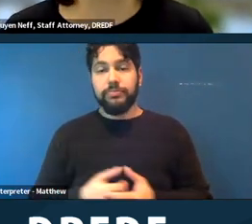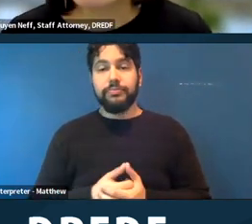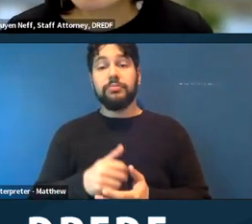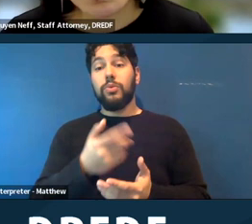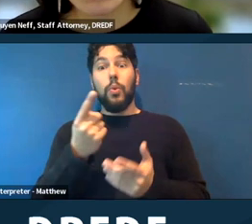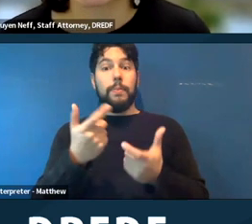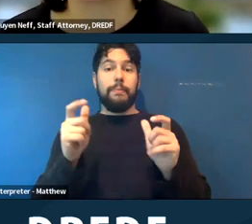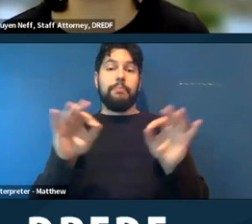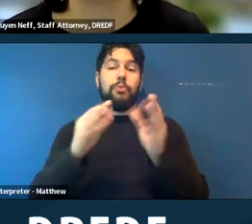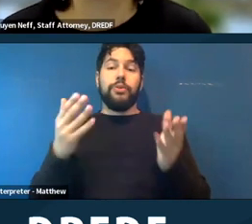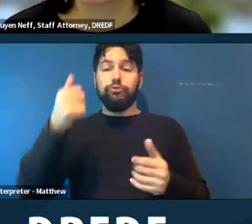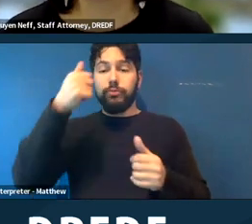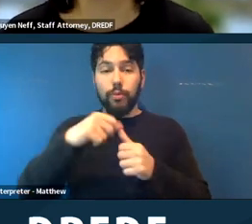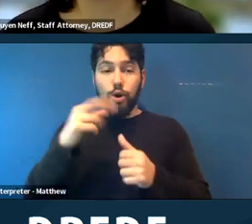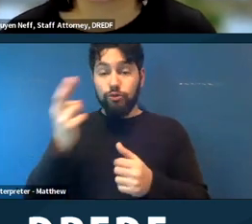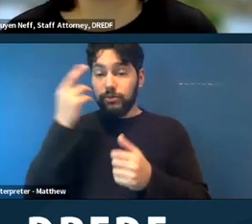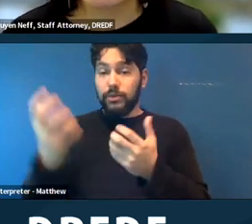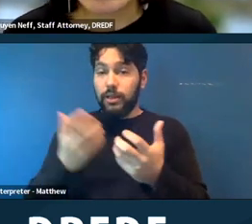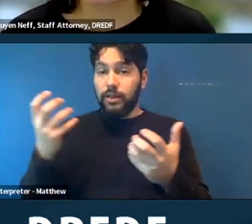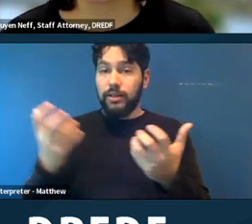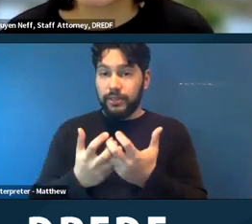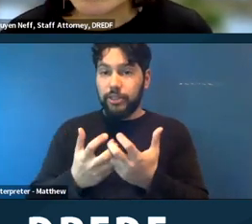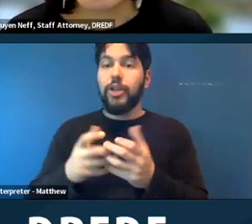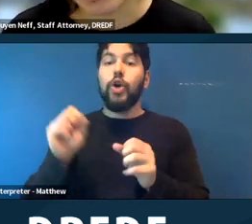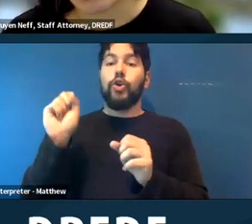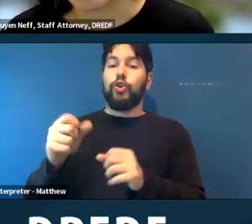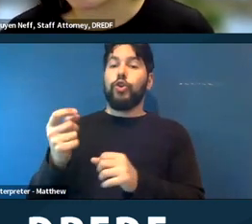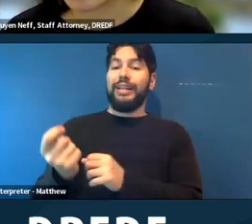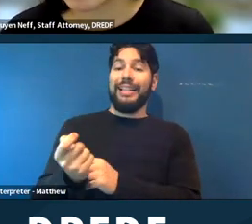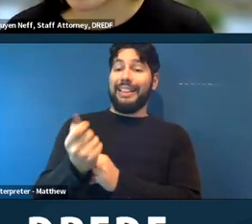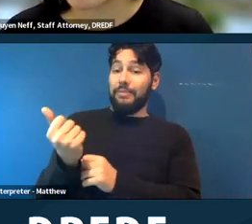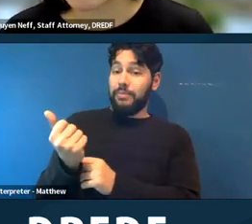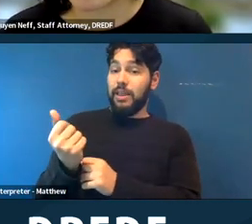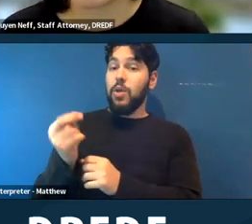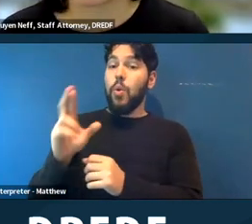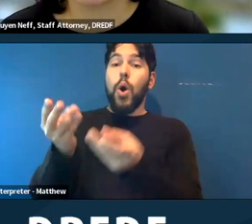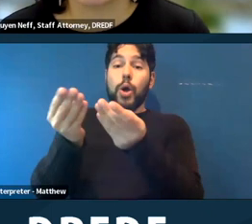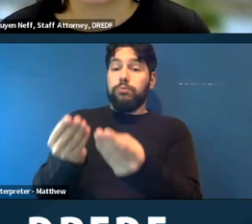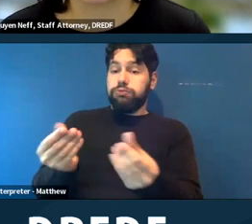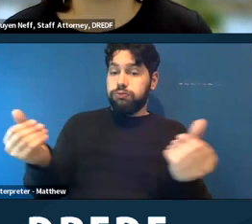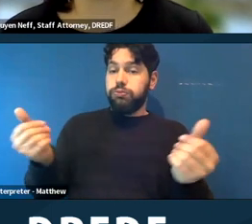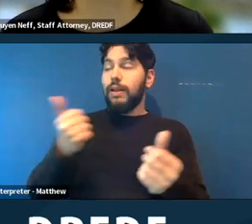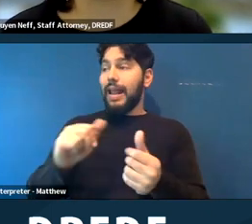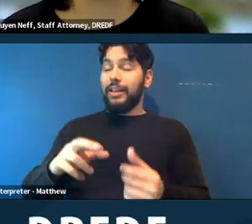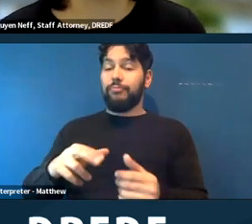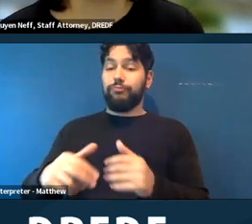reasonable accommodation could eliminate or alleviate any threat to health and safety. So